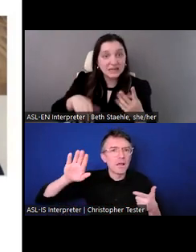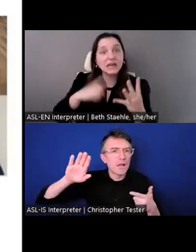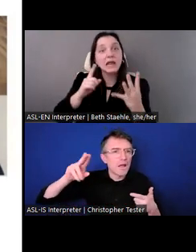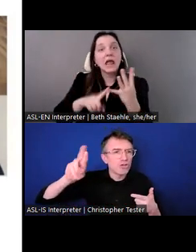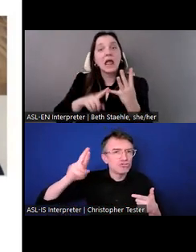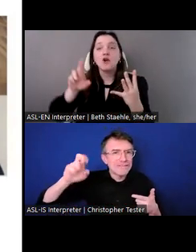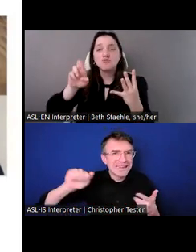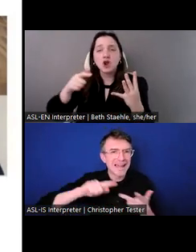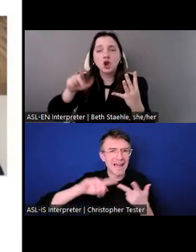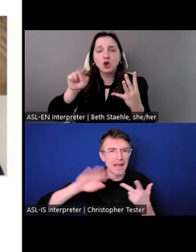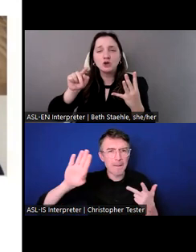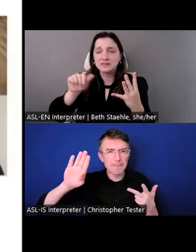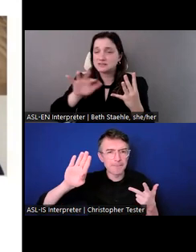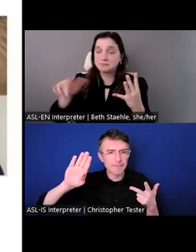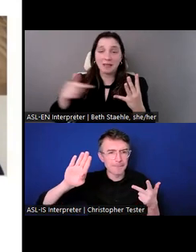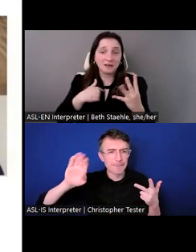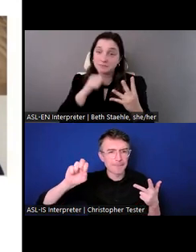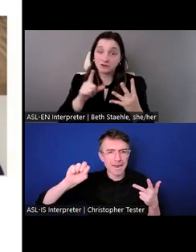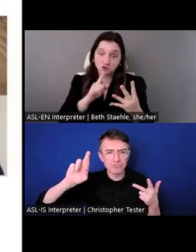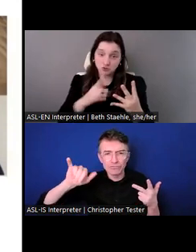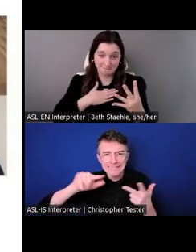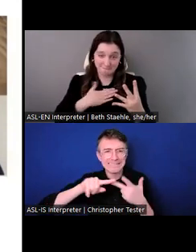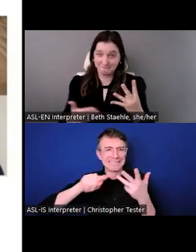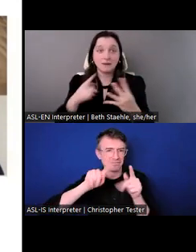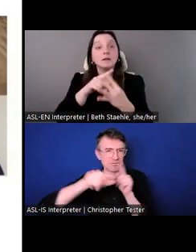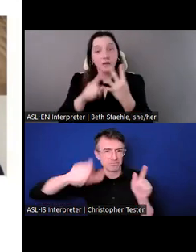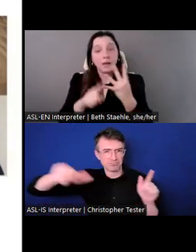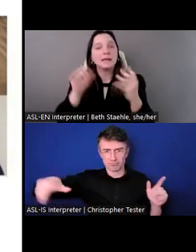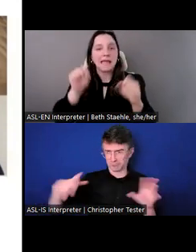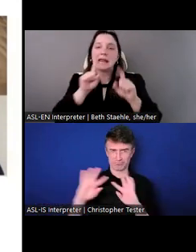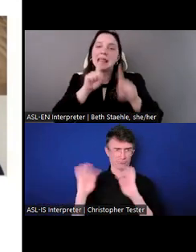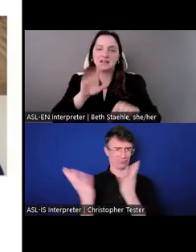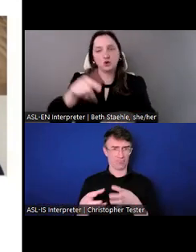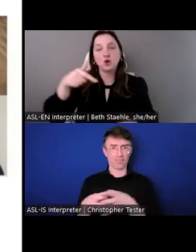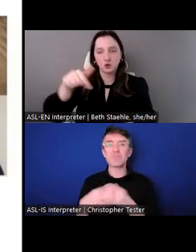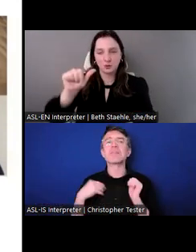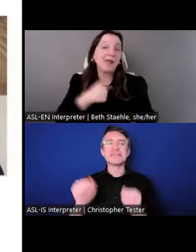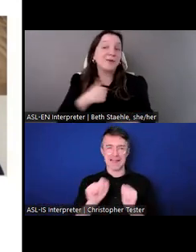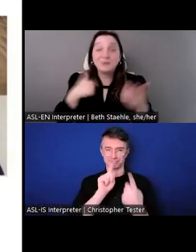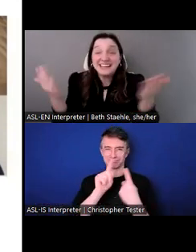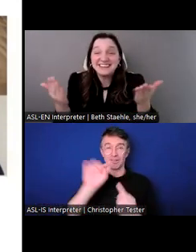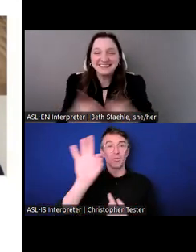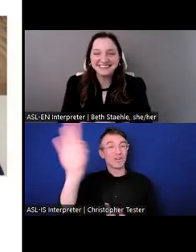We're happy to answer any questions you may have, at any time! Thanks, again, for the opportunity! Ashley Holben: Thank you, Stacy.